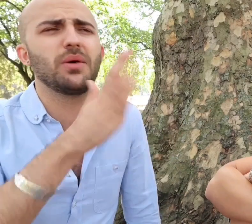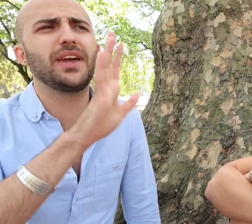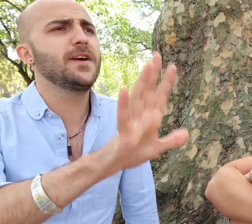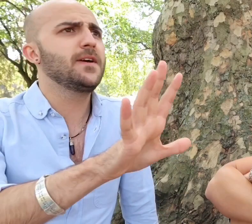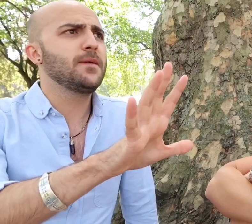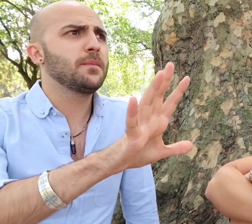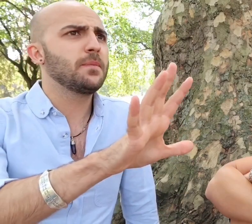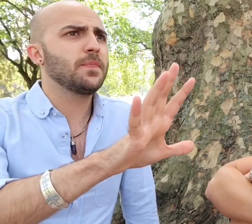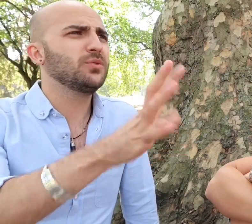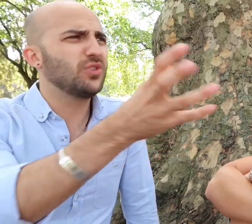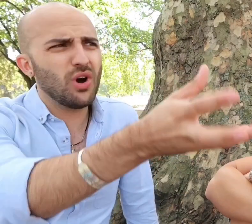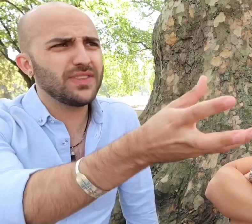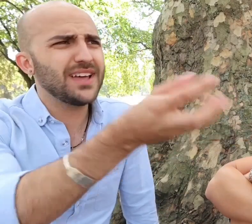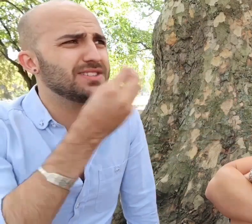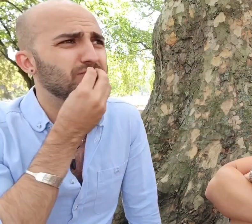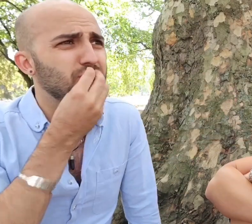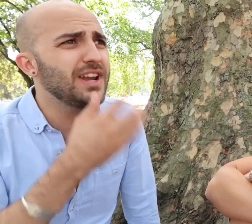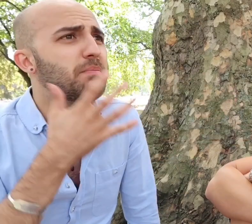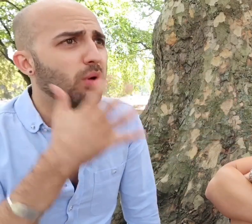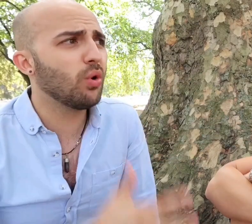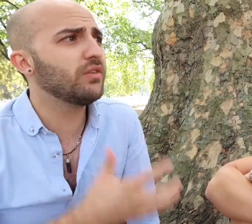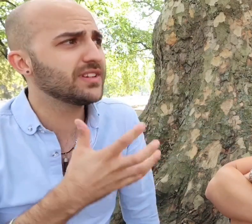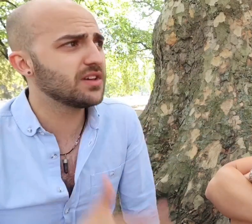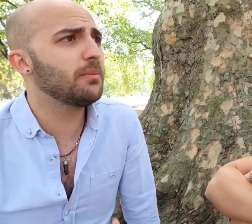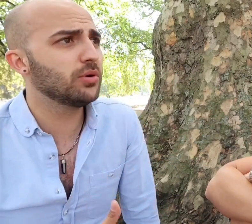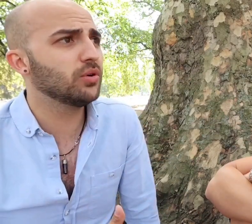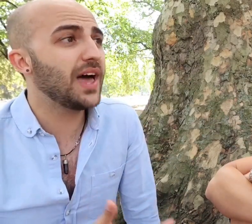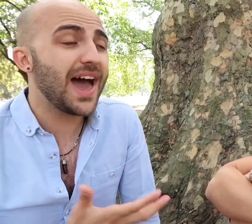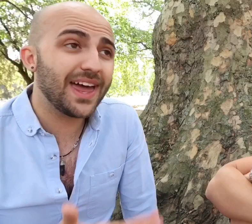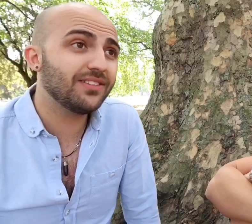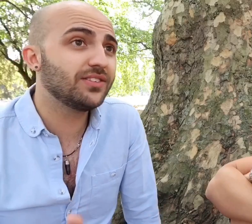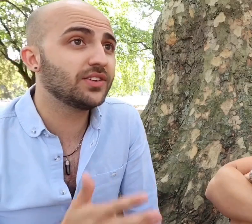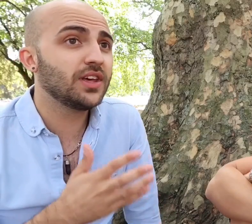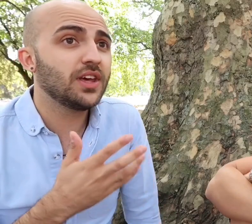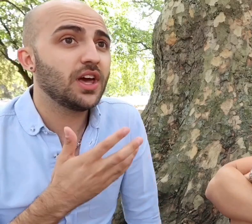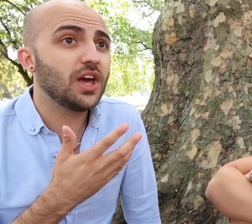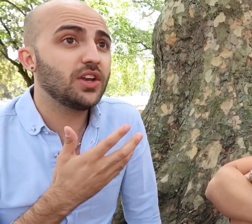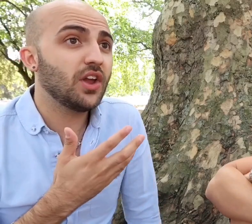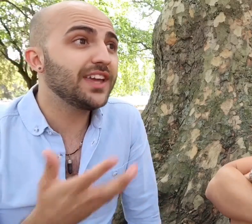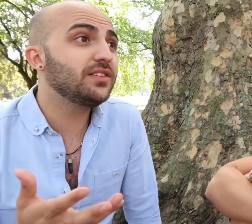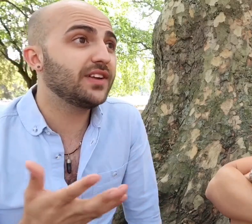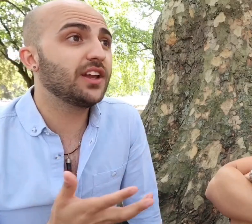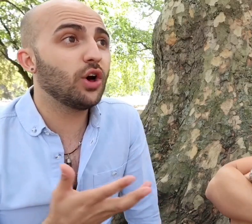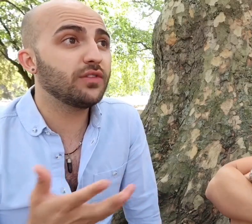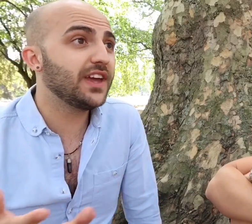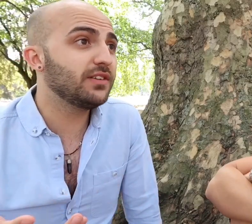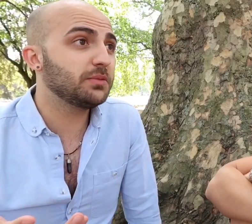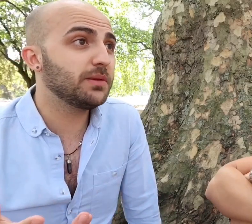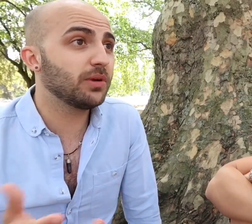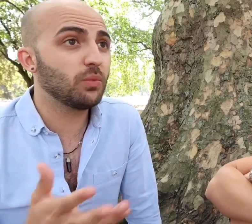going oh that's a really poor example and naively a lot of hearing people are